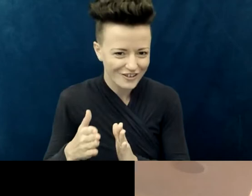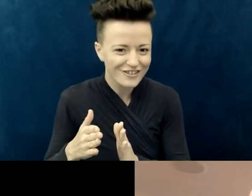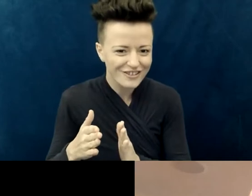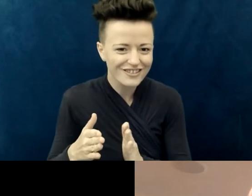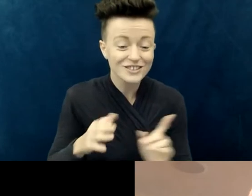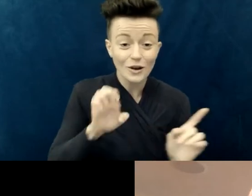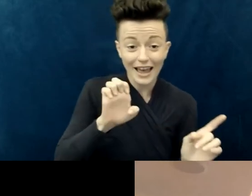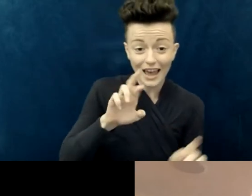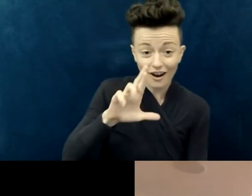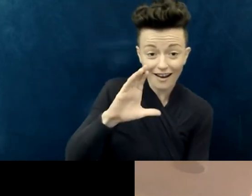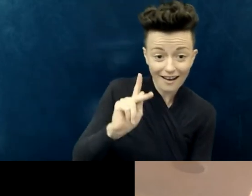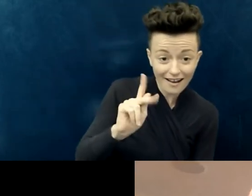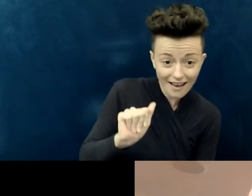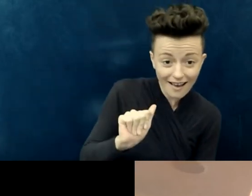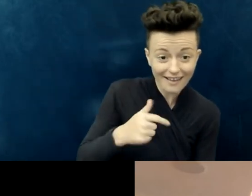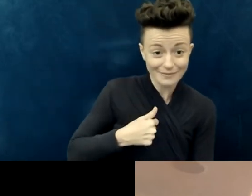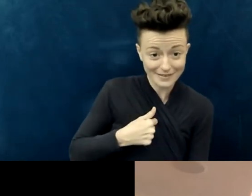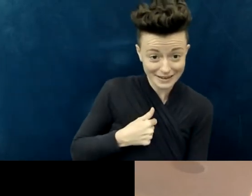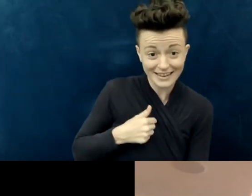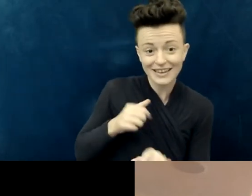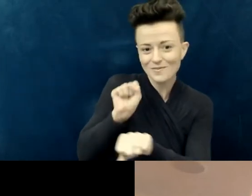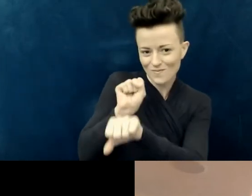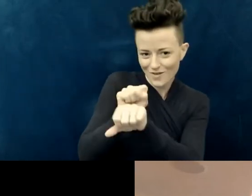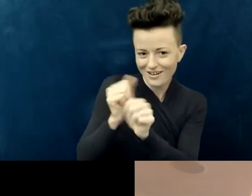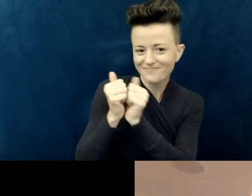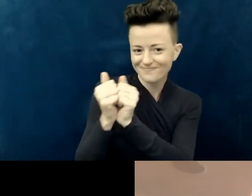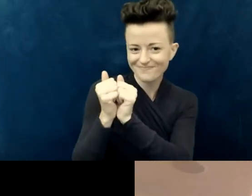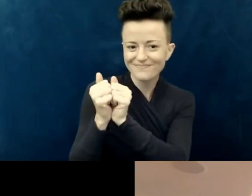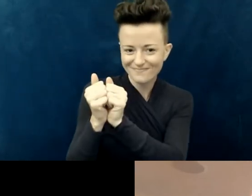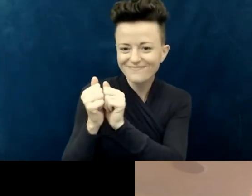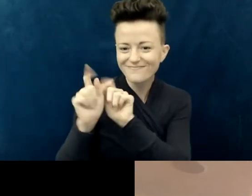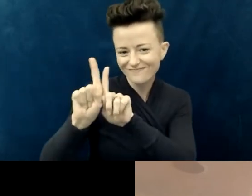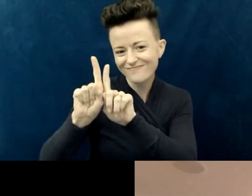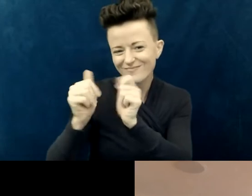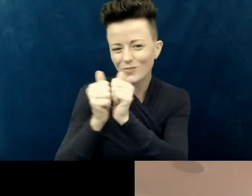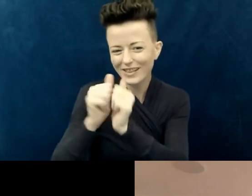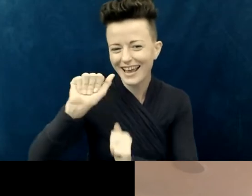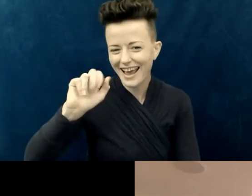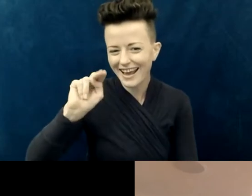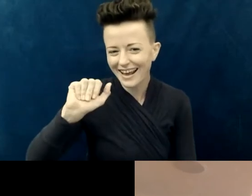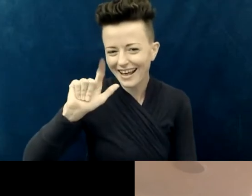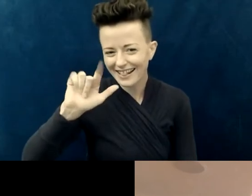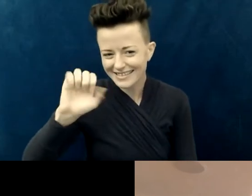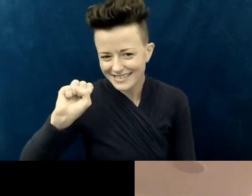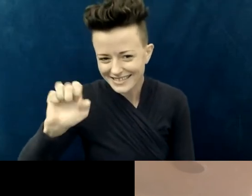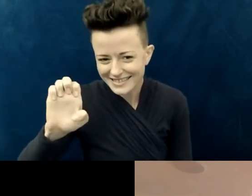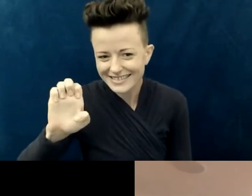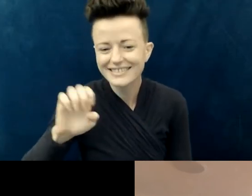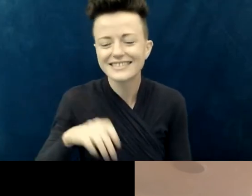have the joy of working alongside of Annalise. If you don't know this already, you will find her to be